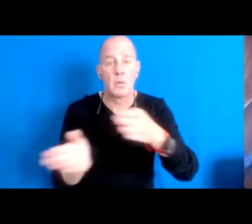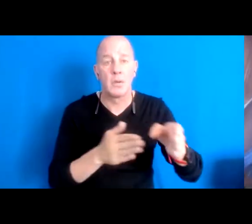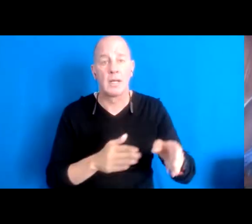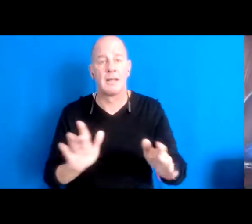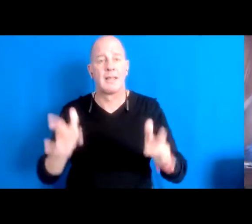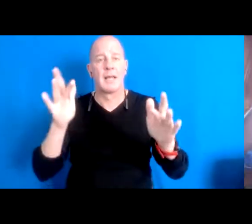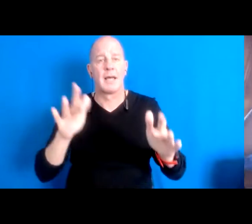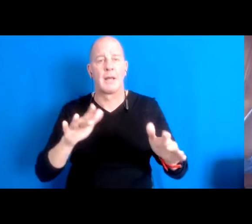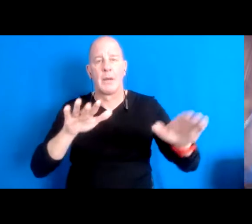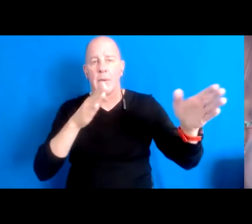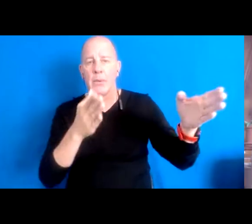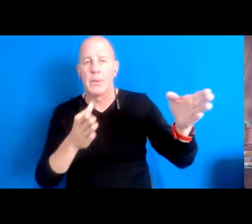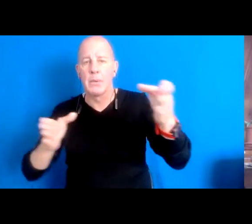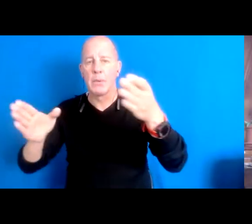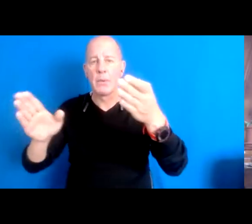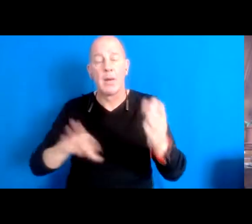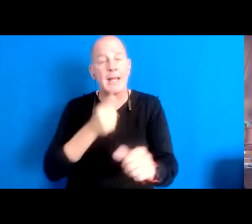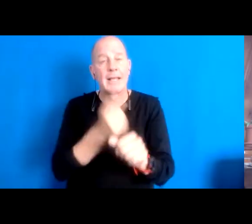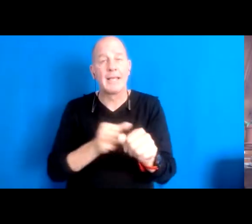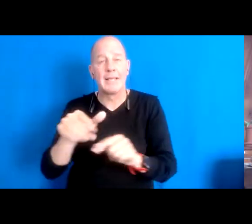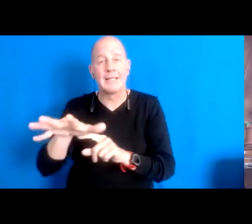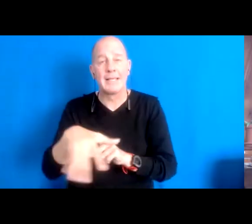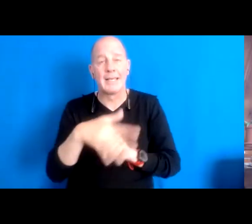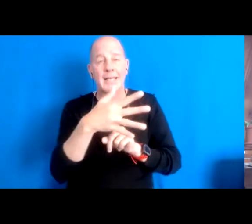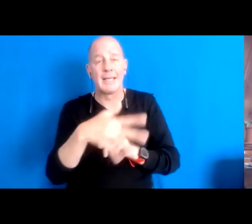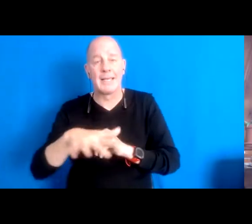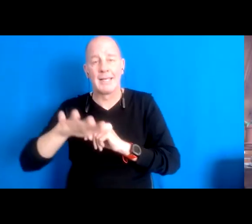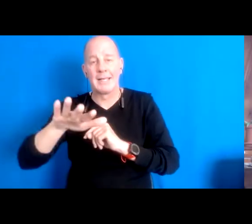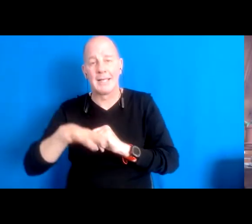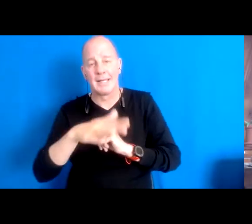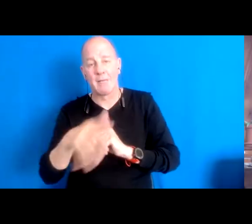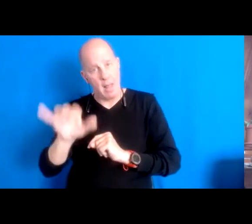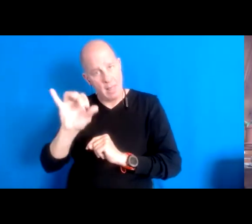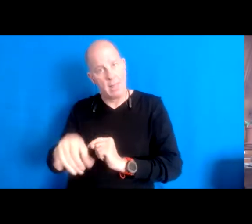16:13:05 As each leaf flaps is a prayer, you know, coming from the DNA within that leaf